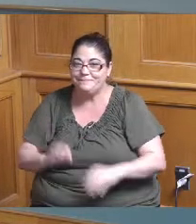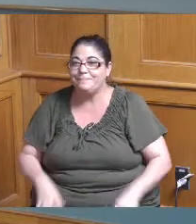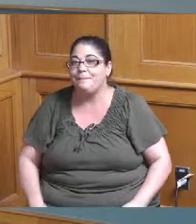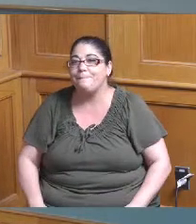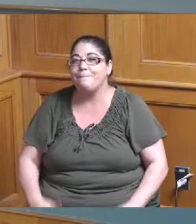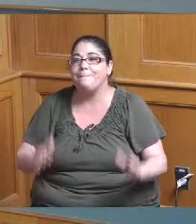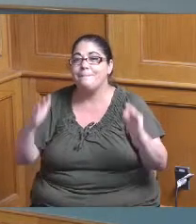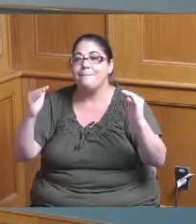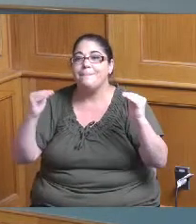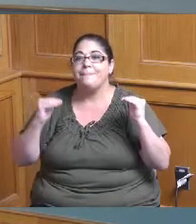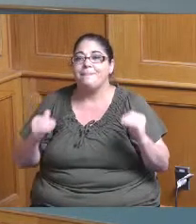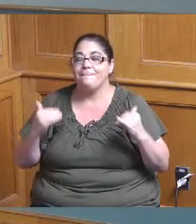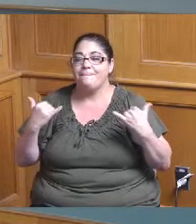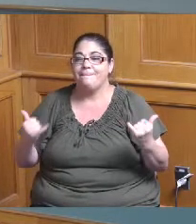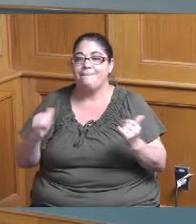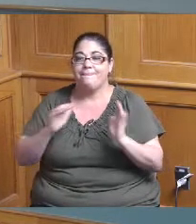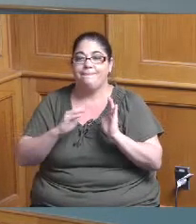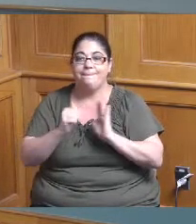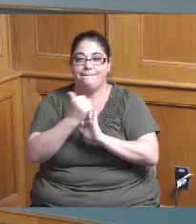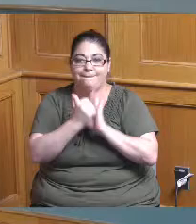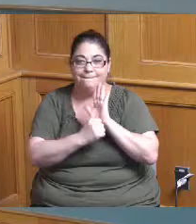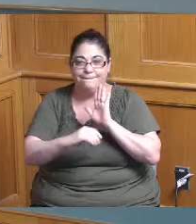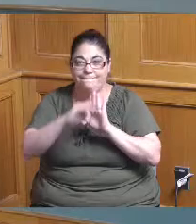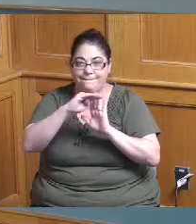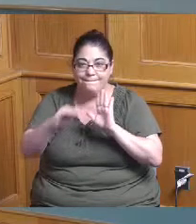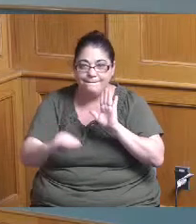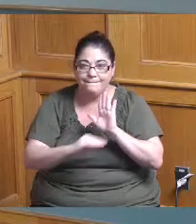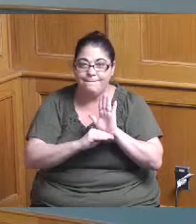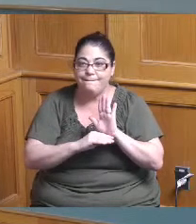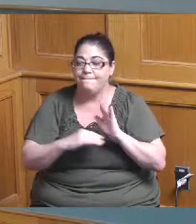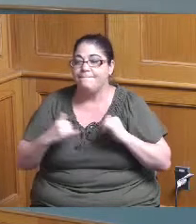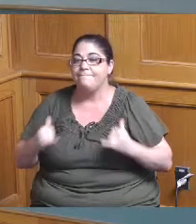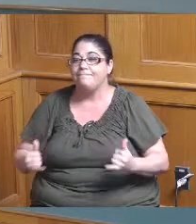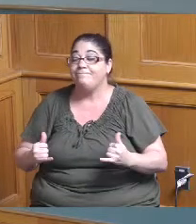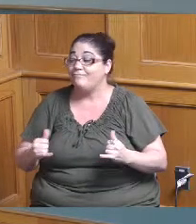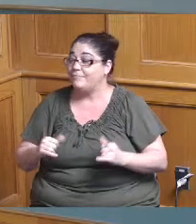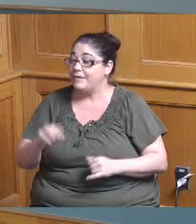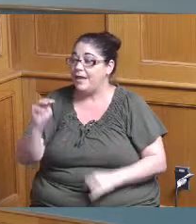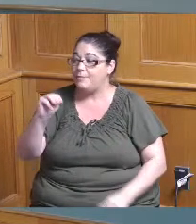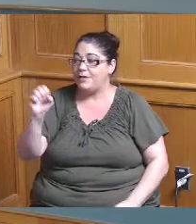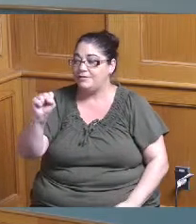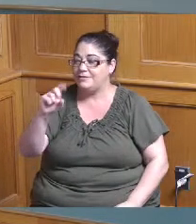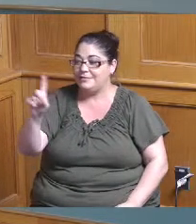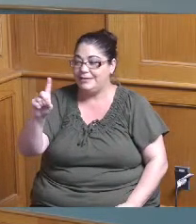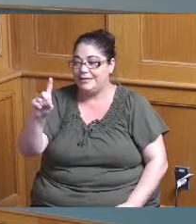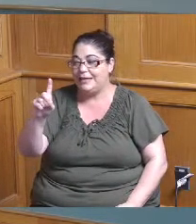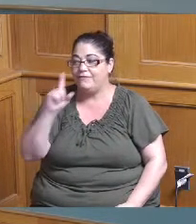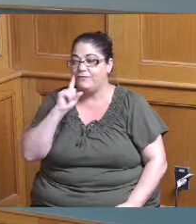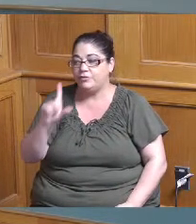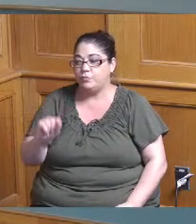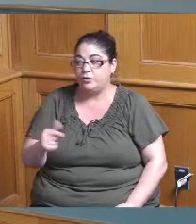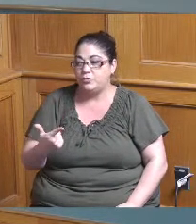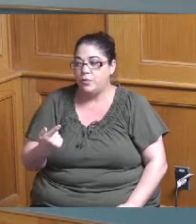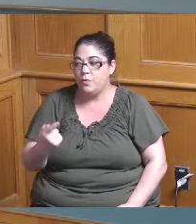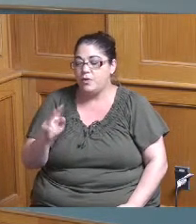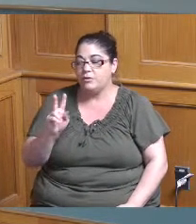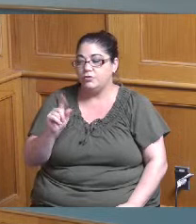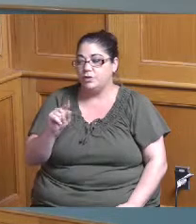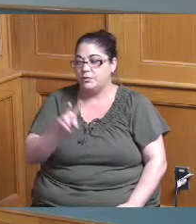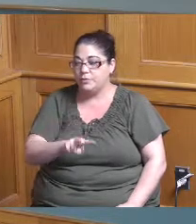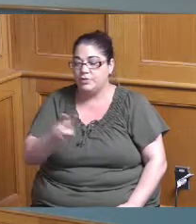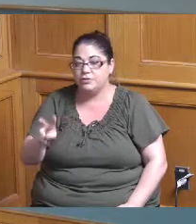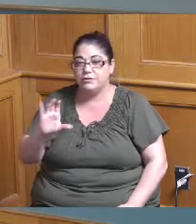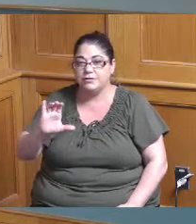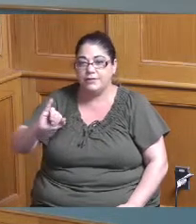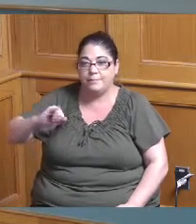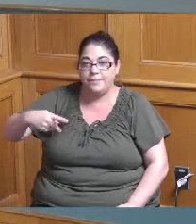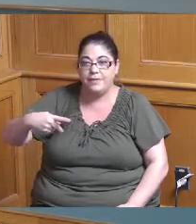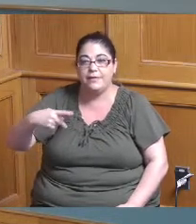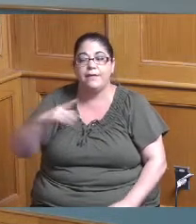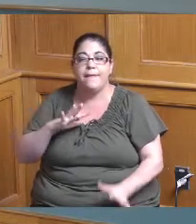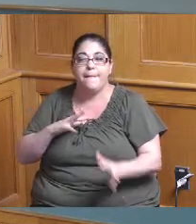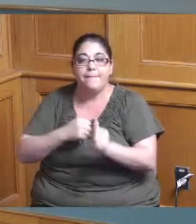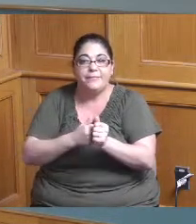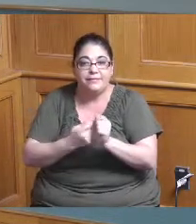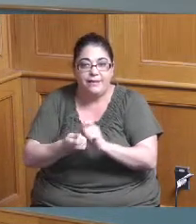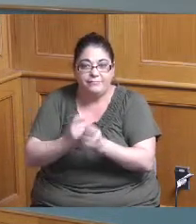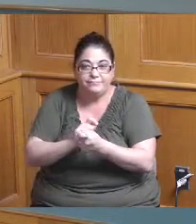okay we need to move forward okay MSD 2021 and 2022 CIP update welcome